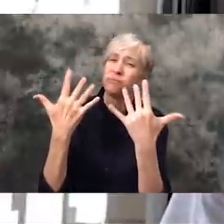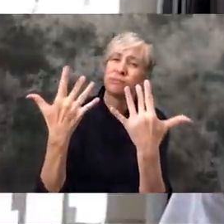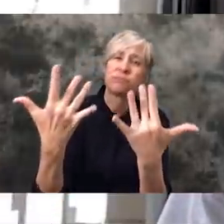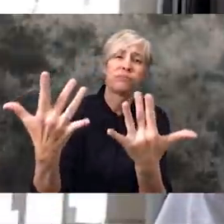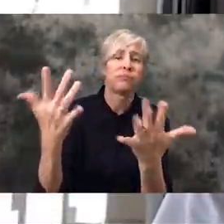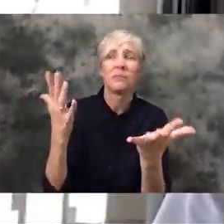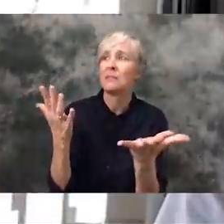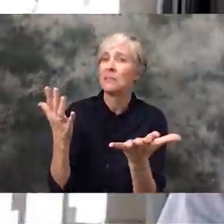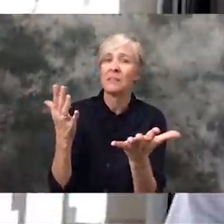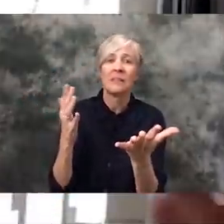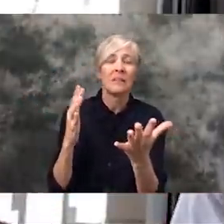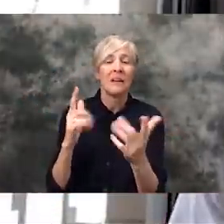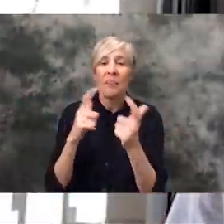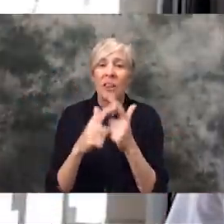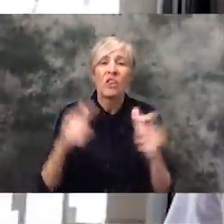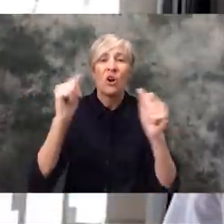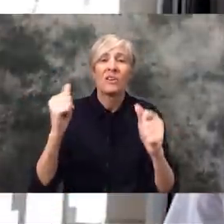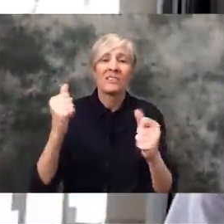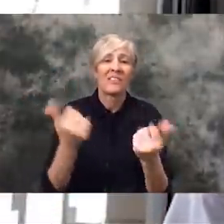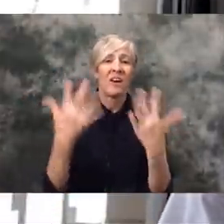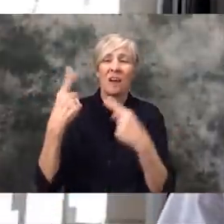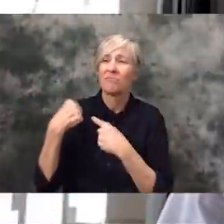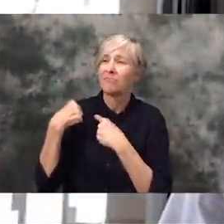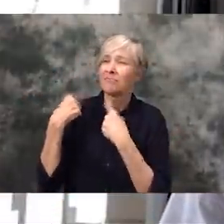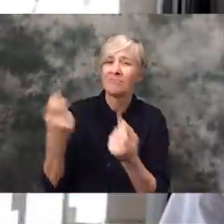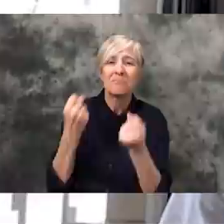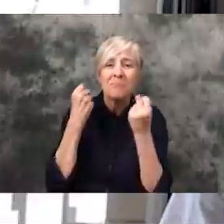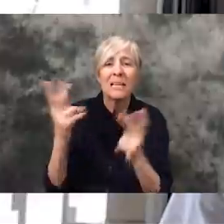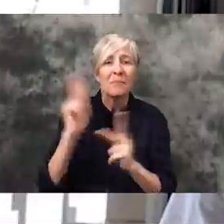They were the largest bush fires in so many years. We lost so many lives.